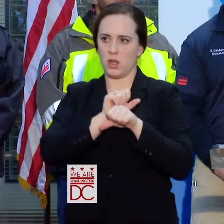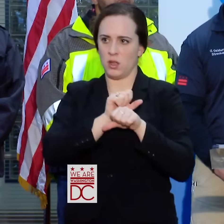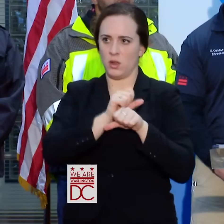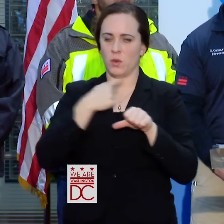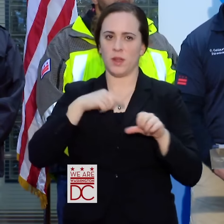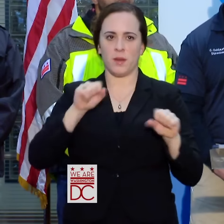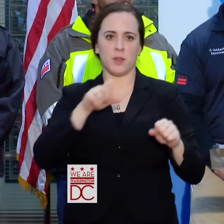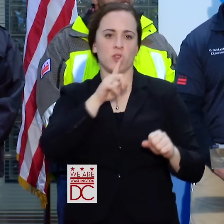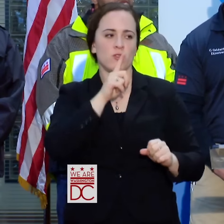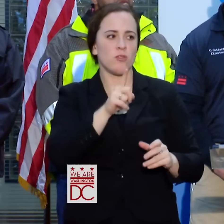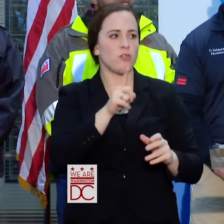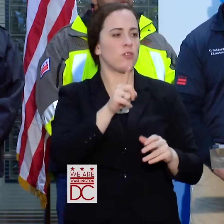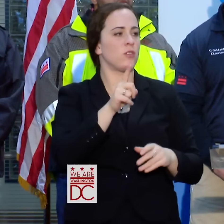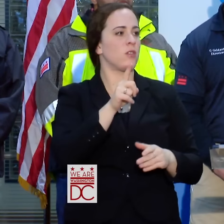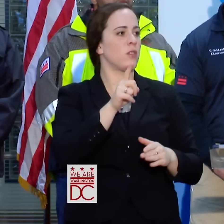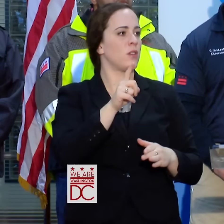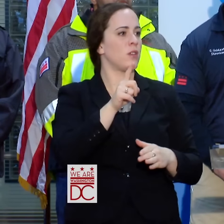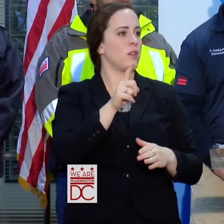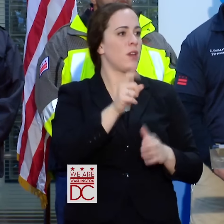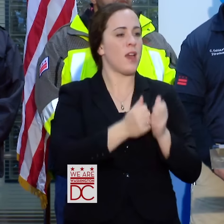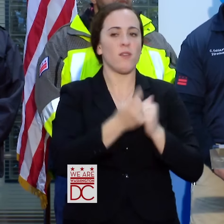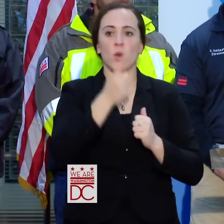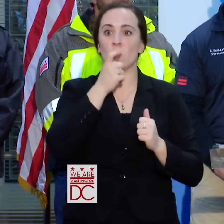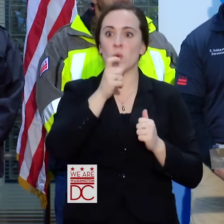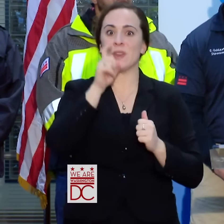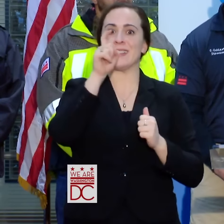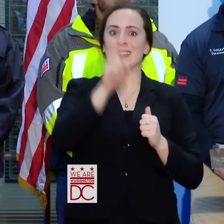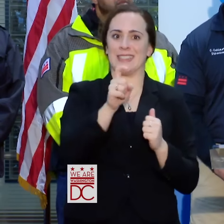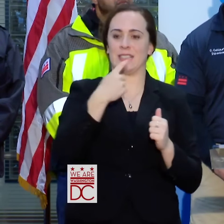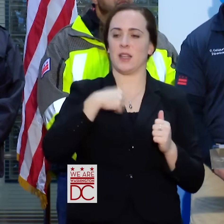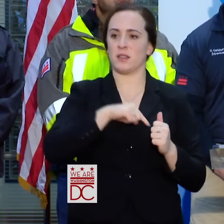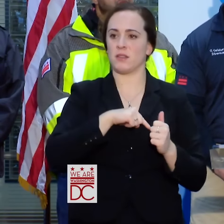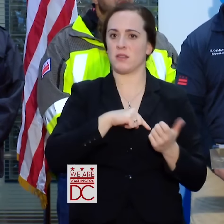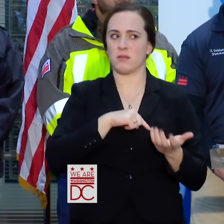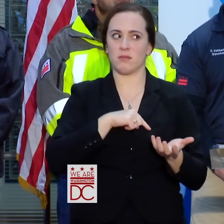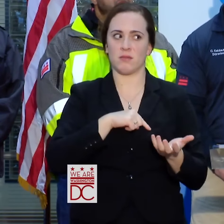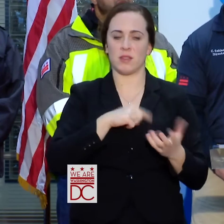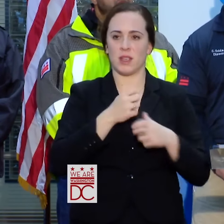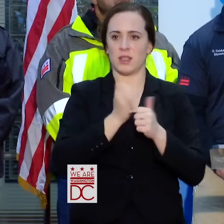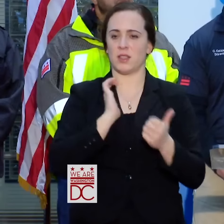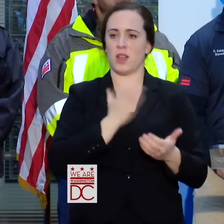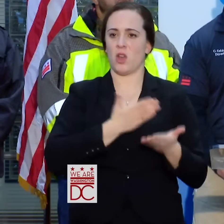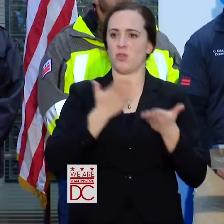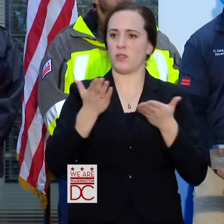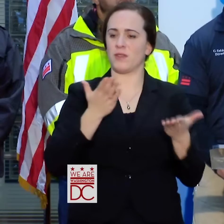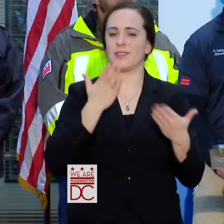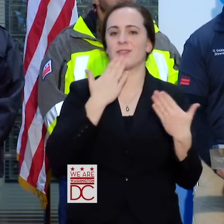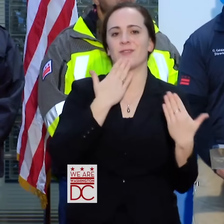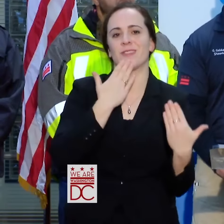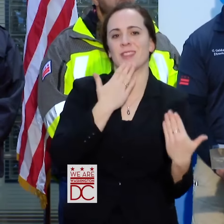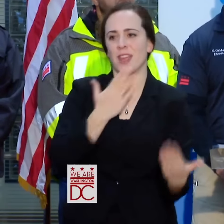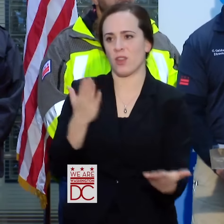EVERYBODY WHO NEEDS US URGENTLY HAS ACCESS TO THE SERVICES THAT WE ARE PROVIDING. THANK YOU SO MUCH TO YOUR TEAM.